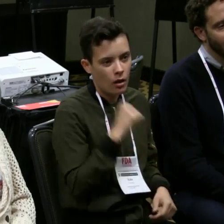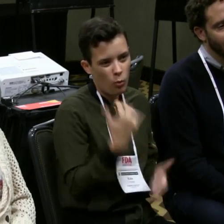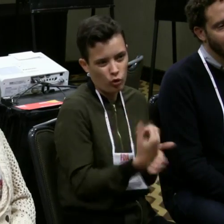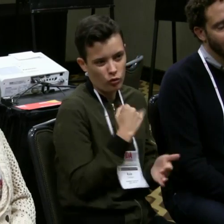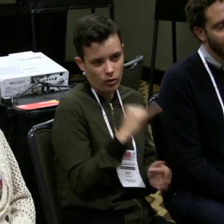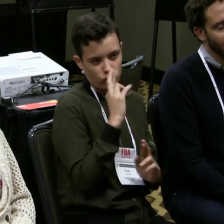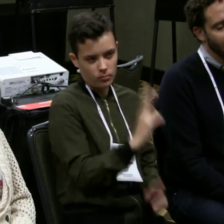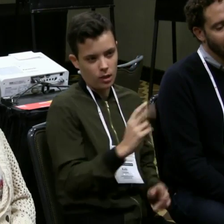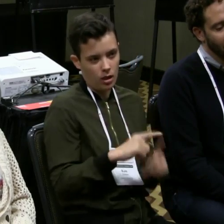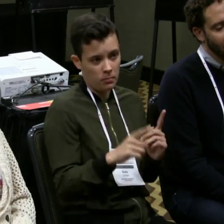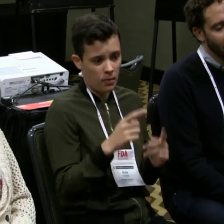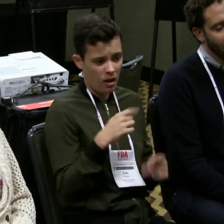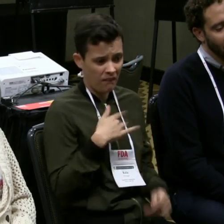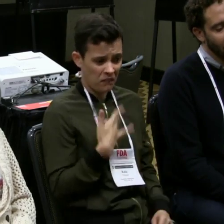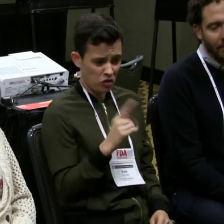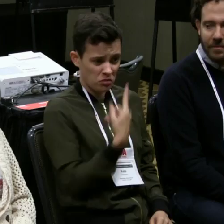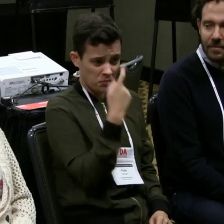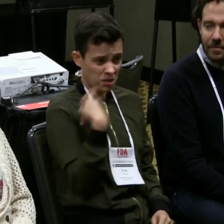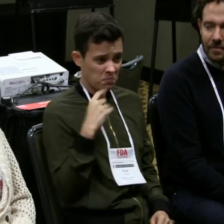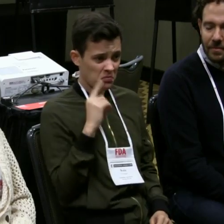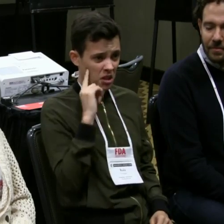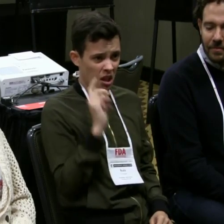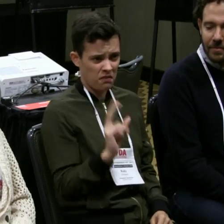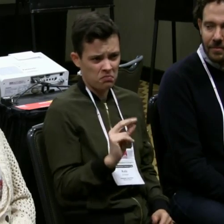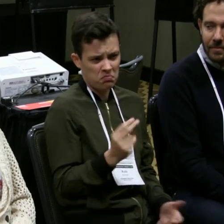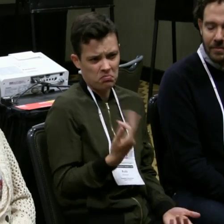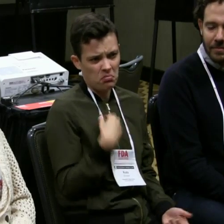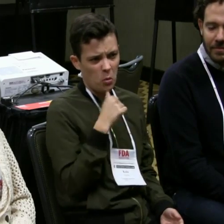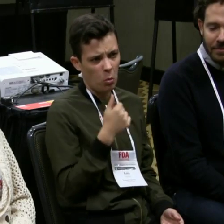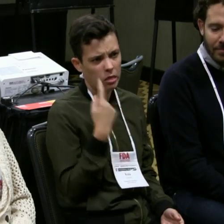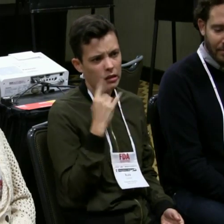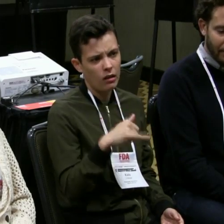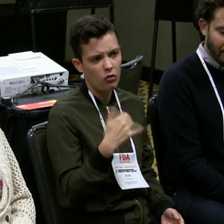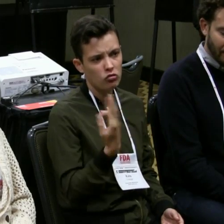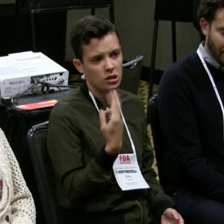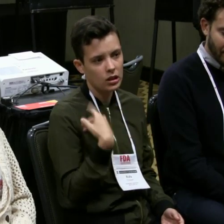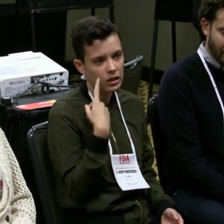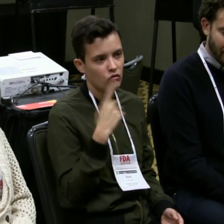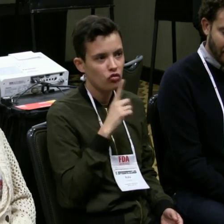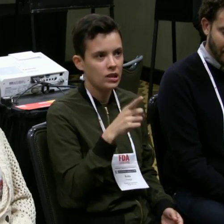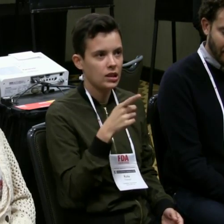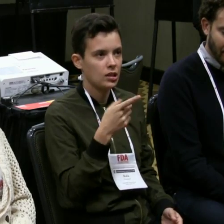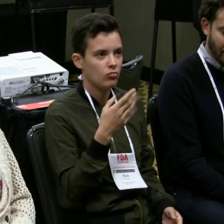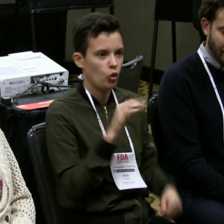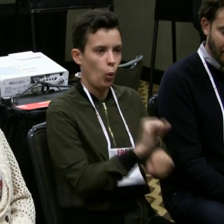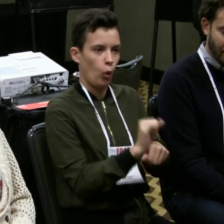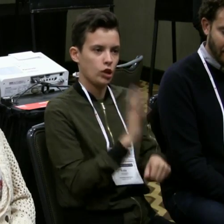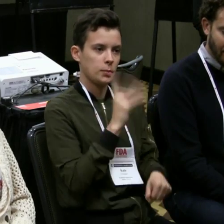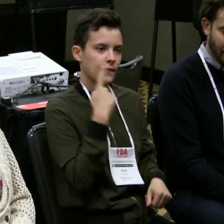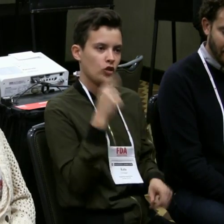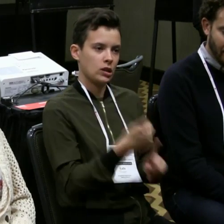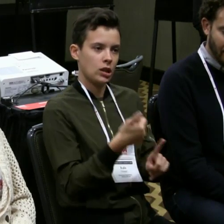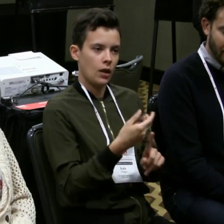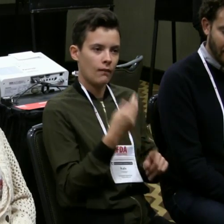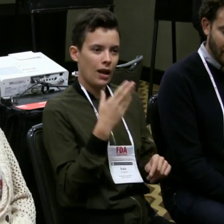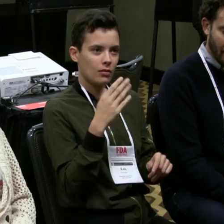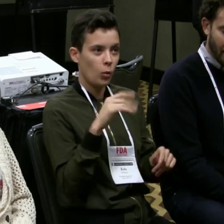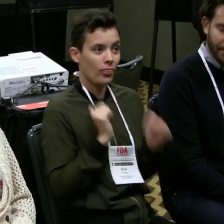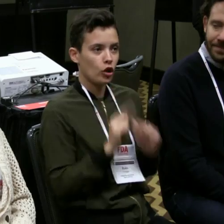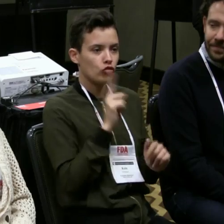If I didn't show up on time, if I skipped out and I wasn't productive then of course they would look at me that way, but I don't think it was about my deafness.